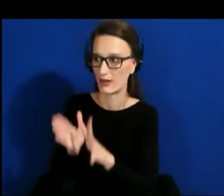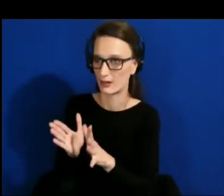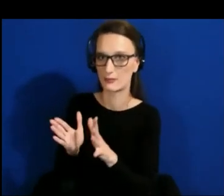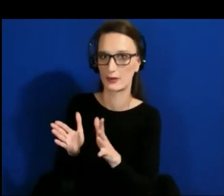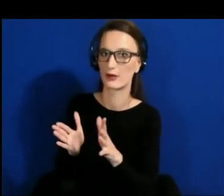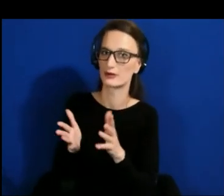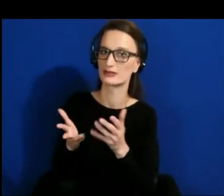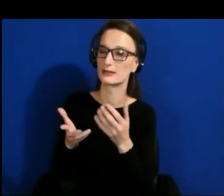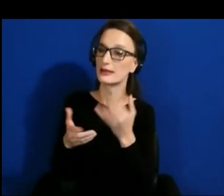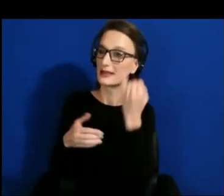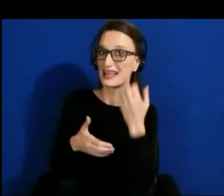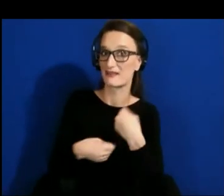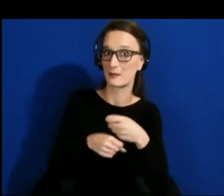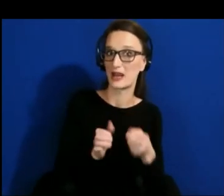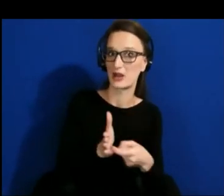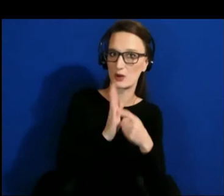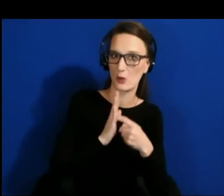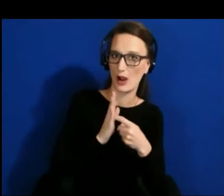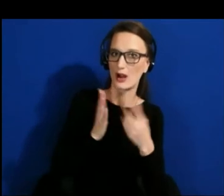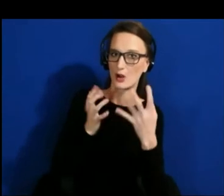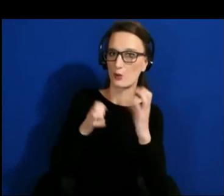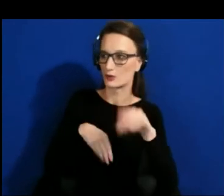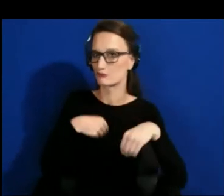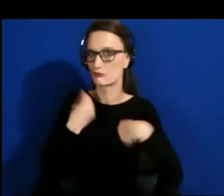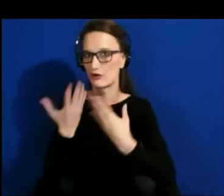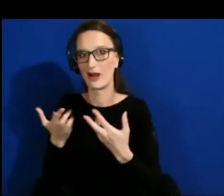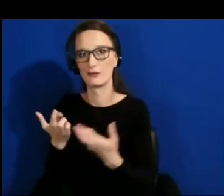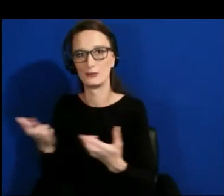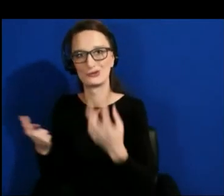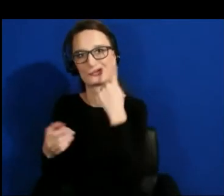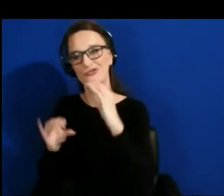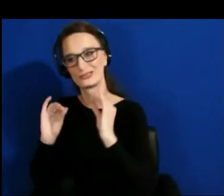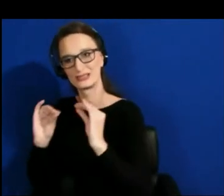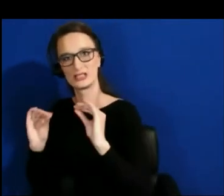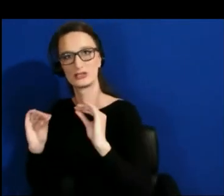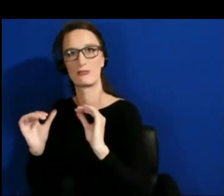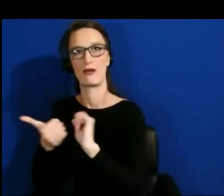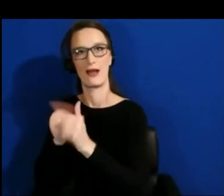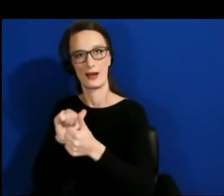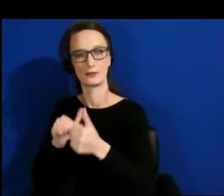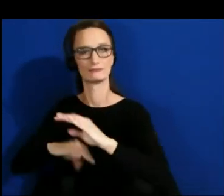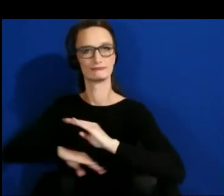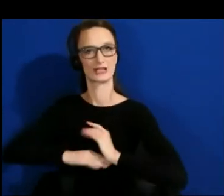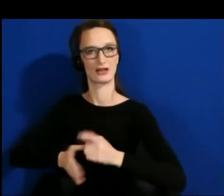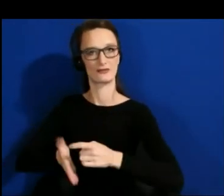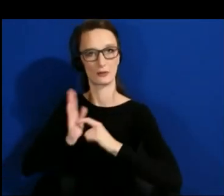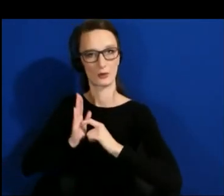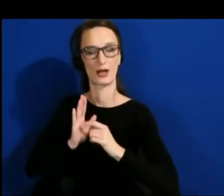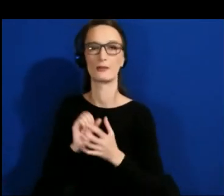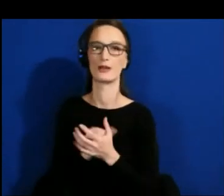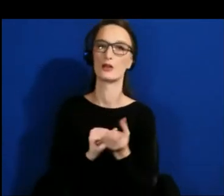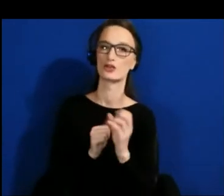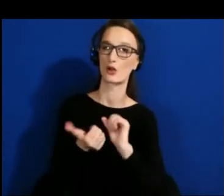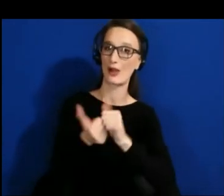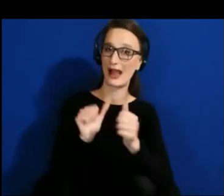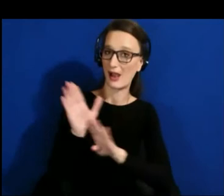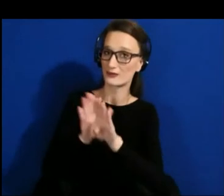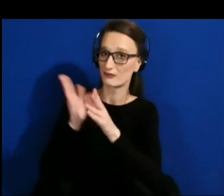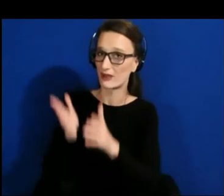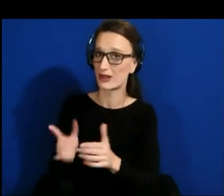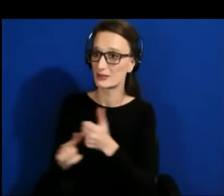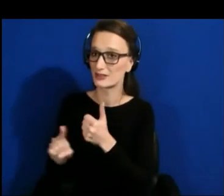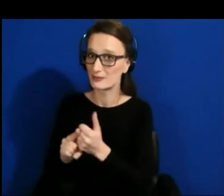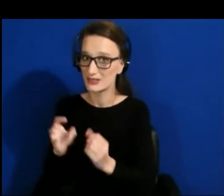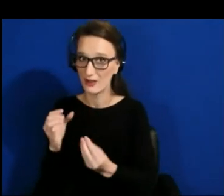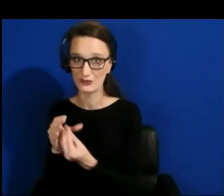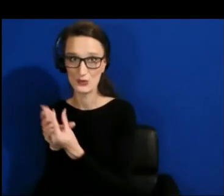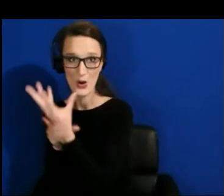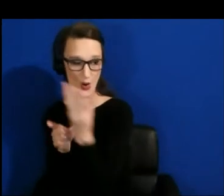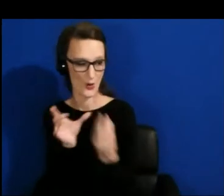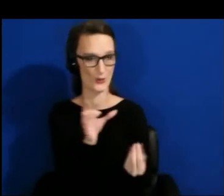Otherwise they don't get to ship. So we are really trying to be contentious of how developers are growing with us and how we can take the load off of developers